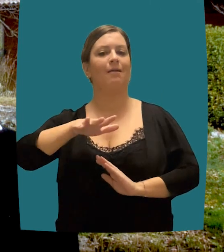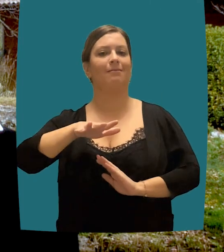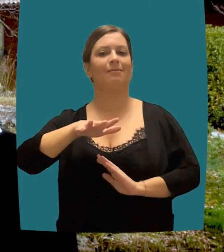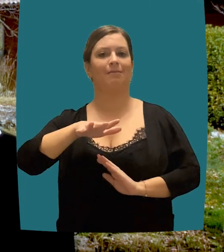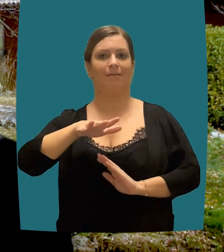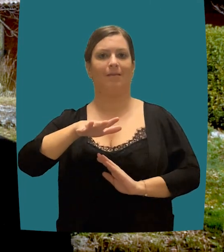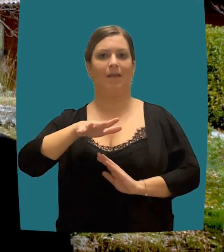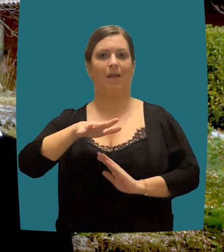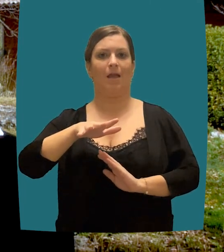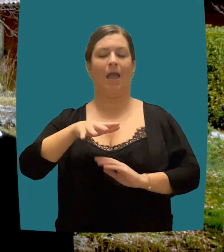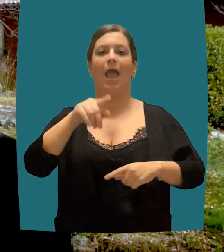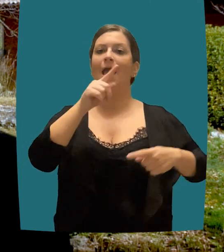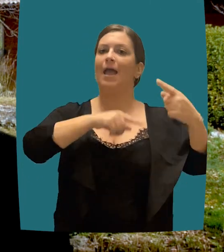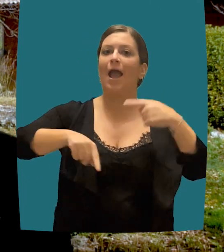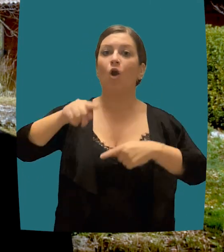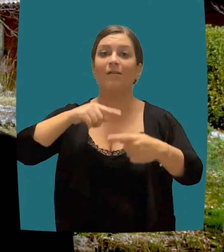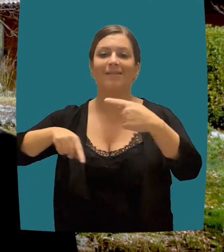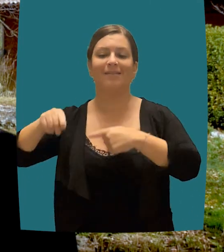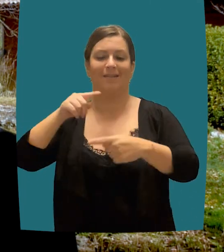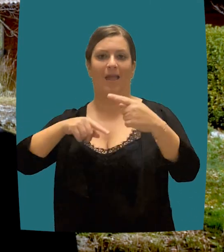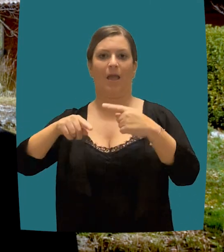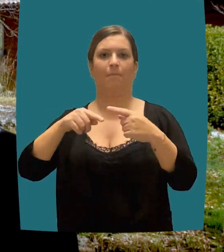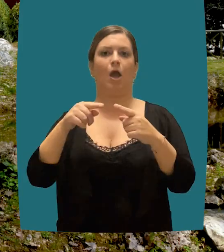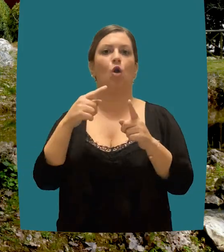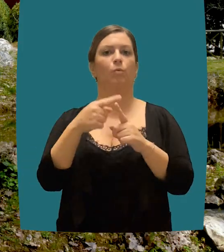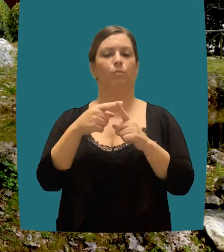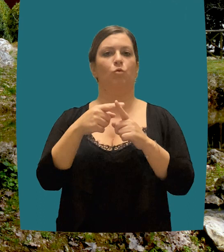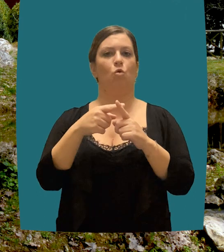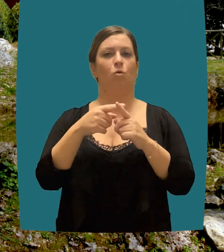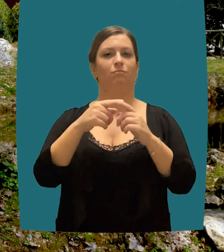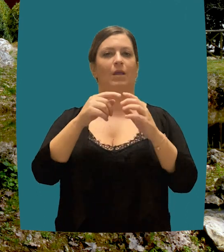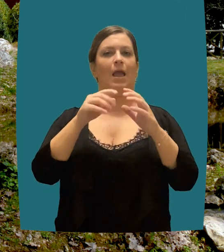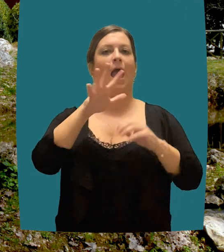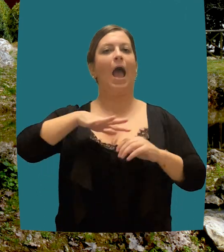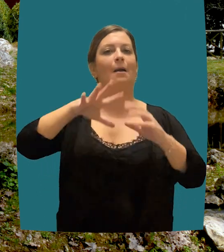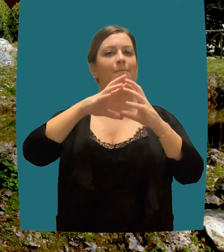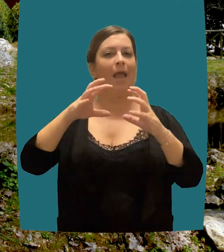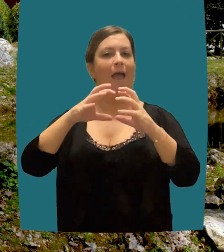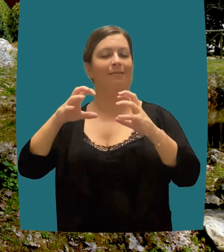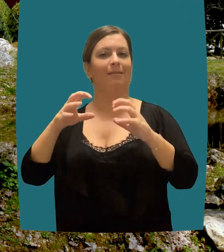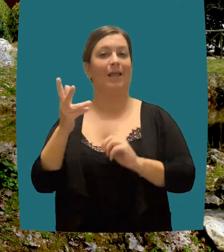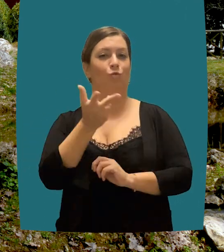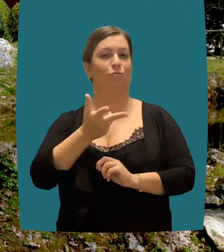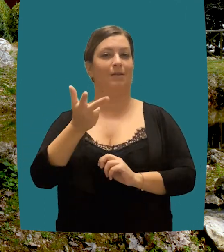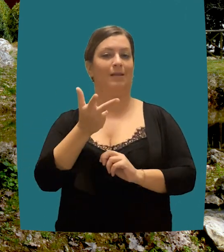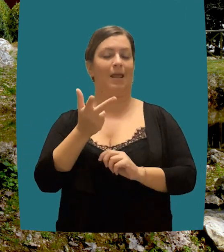that must actively work to protect the environment. From a practical standpoint, this novelty translates into the duty,